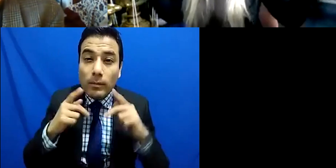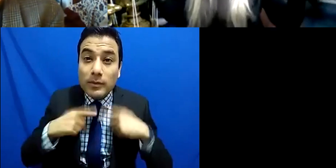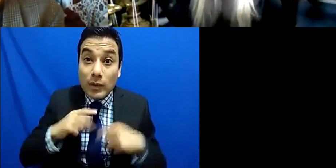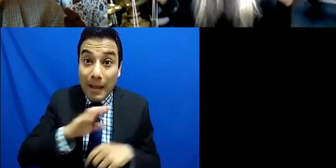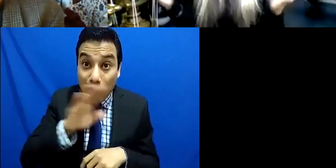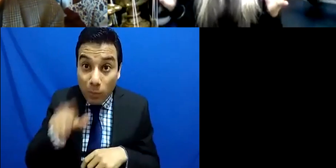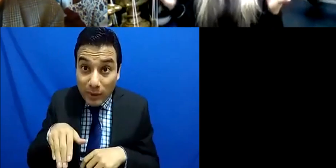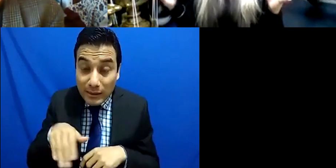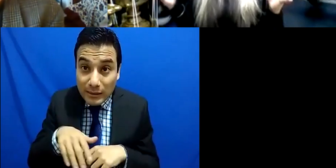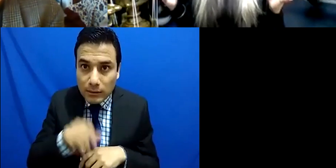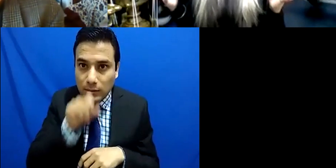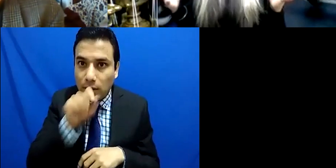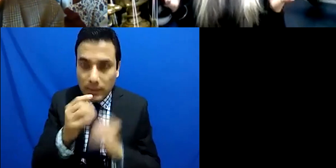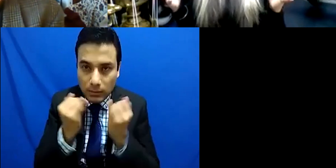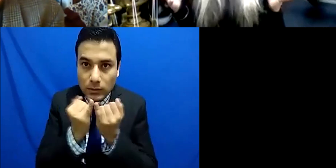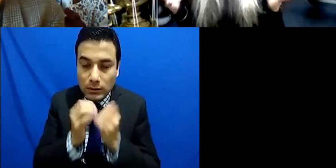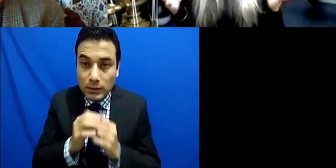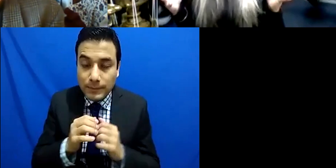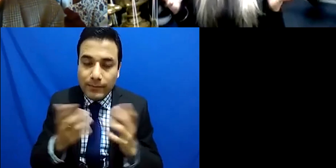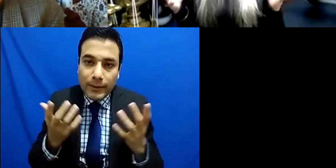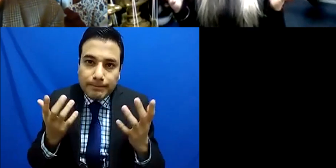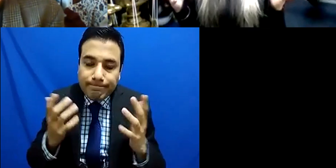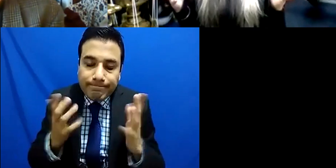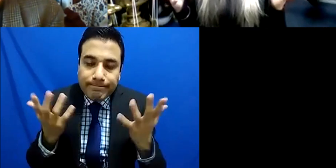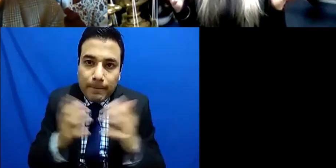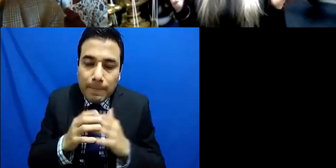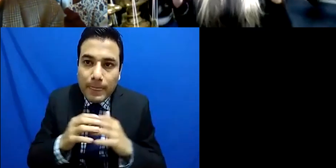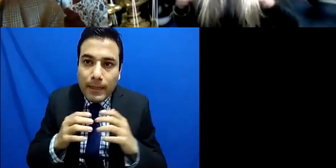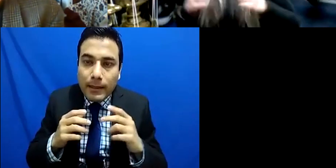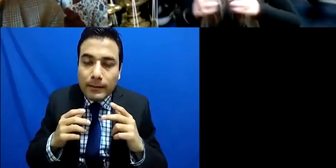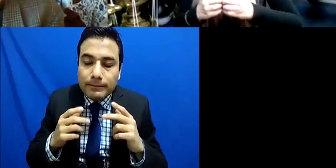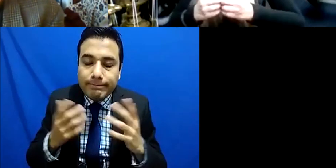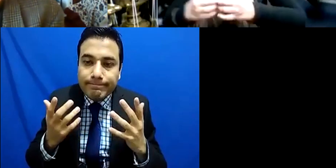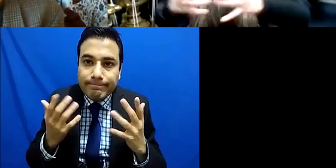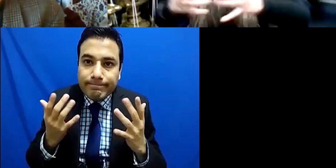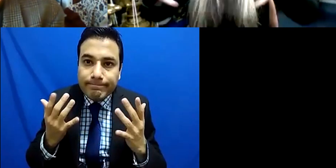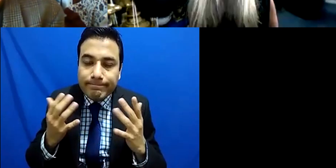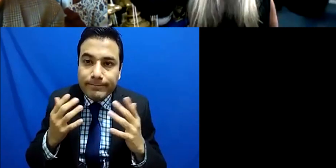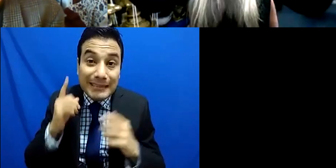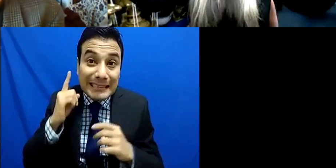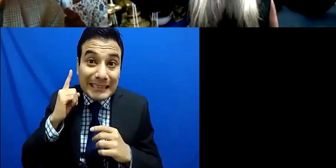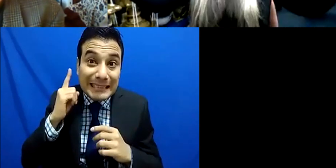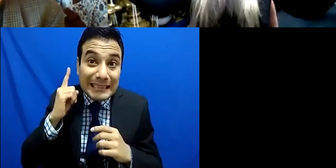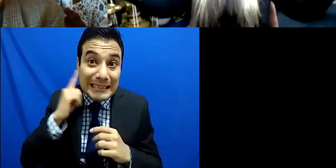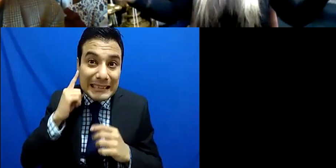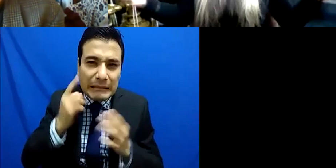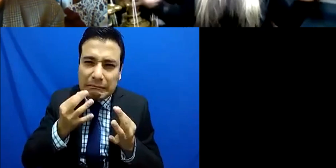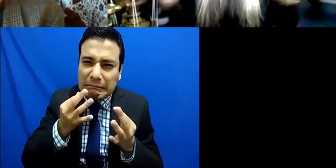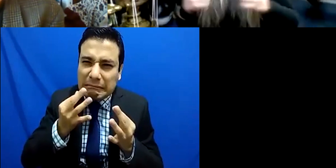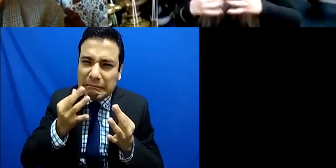magnified so I suppose we're trying to ask people to continue with this sort of idea